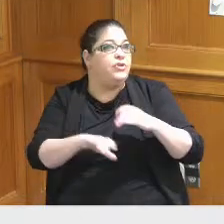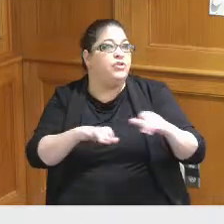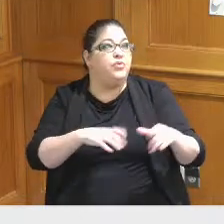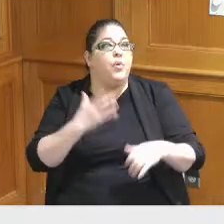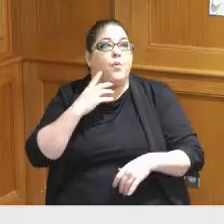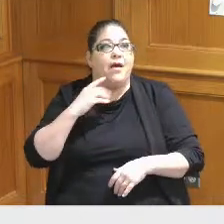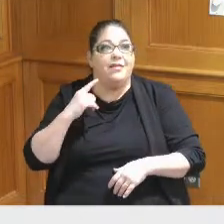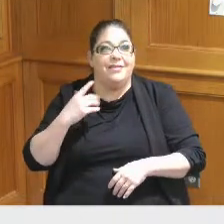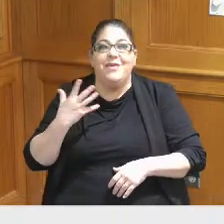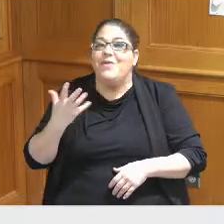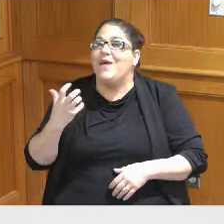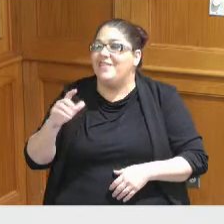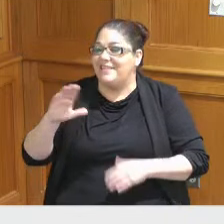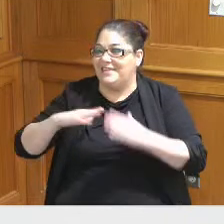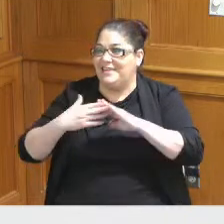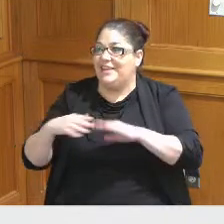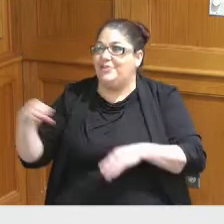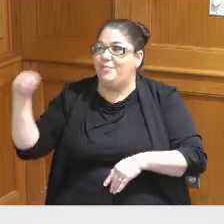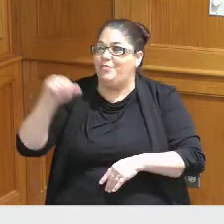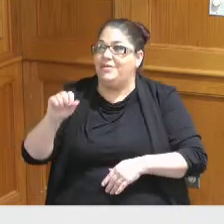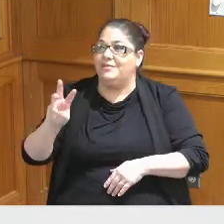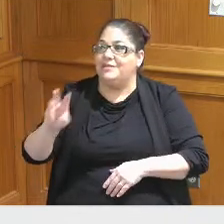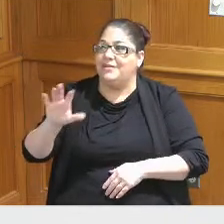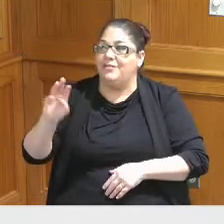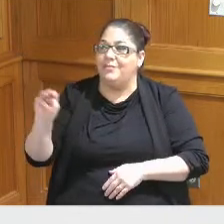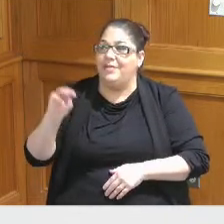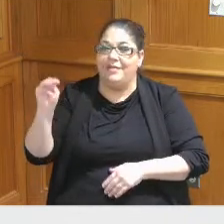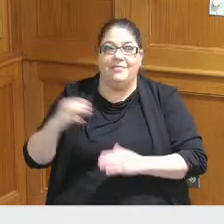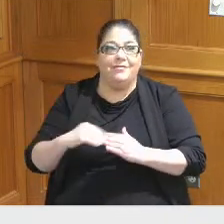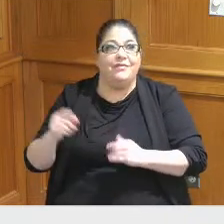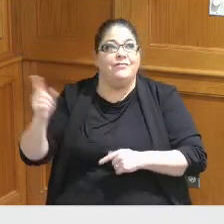put 650 million up yeah that's right we did change it on the counter very good work yes